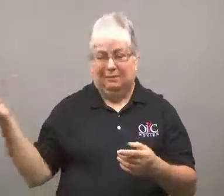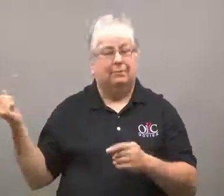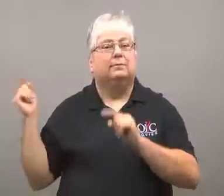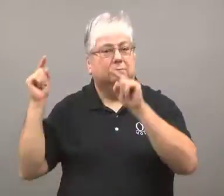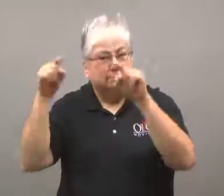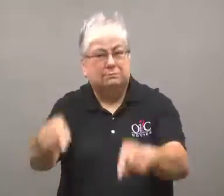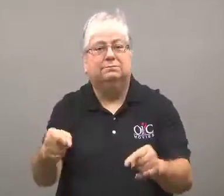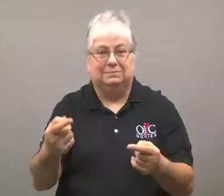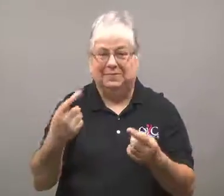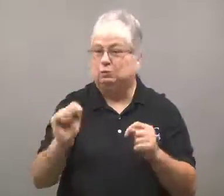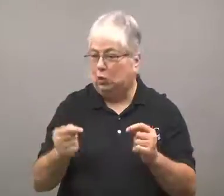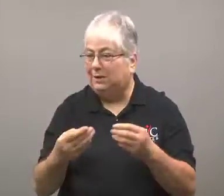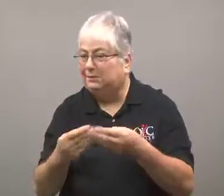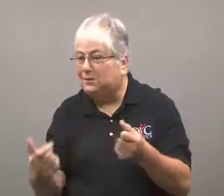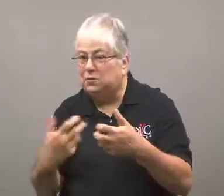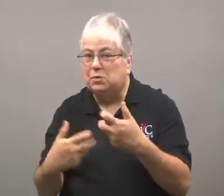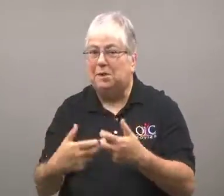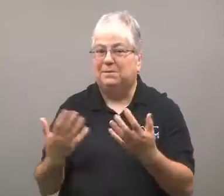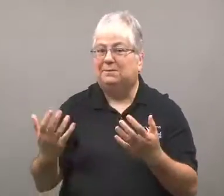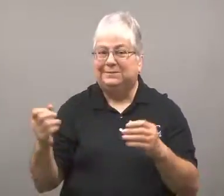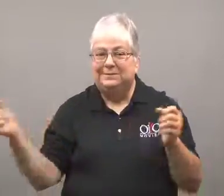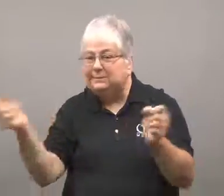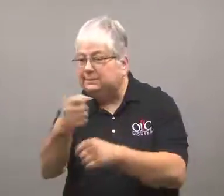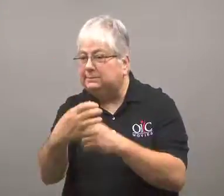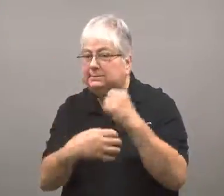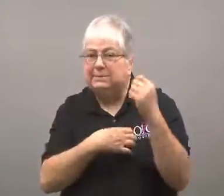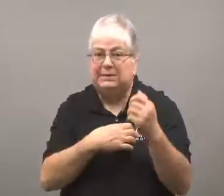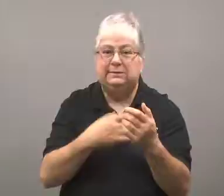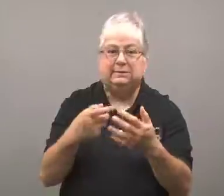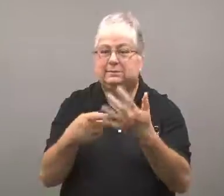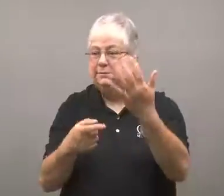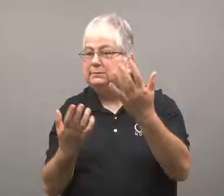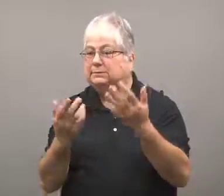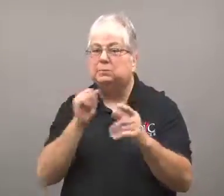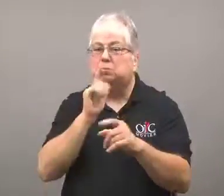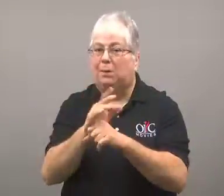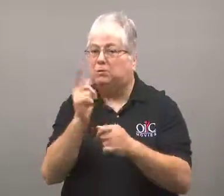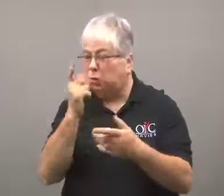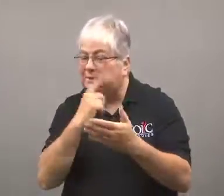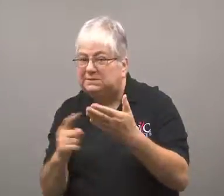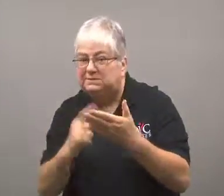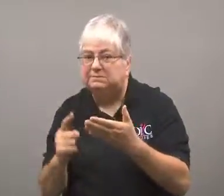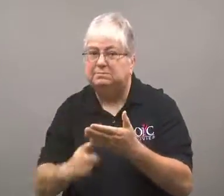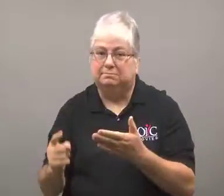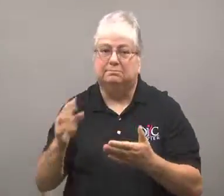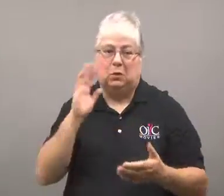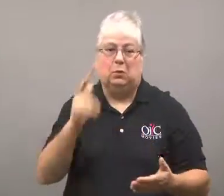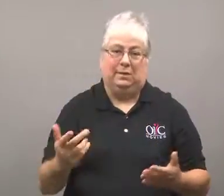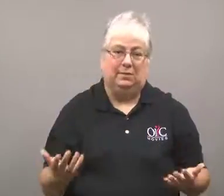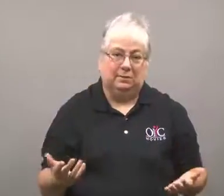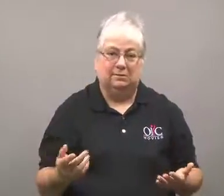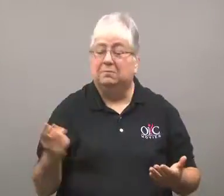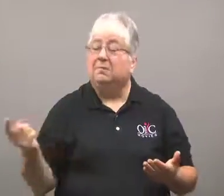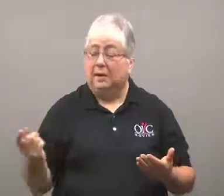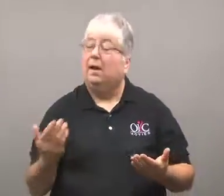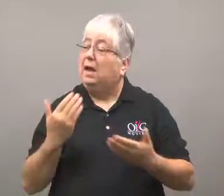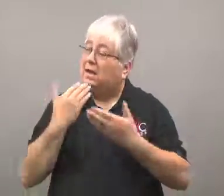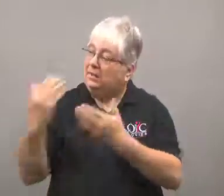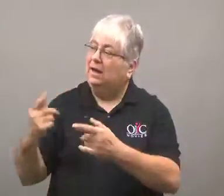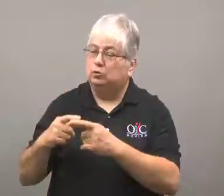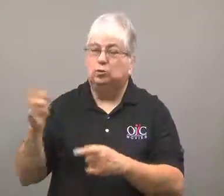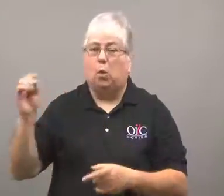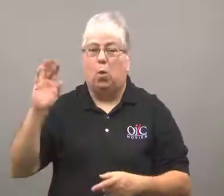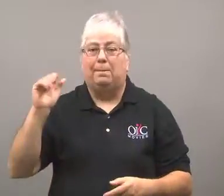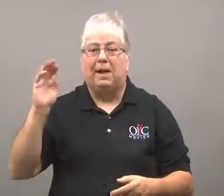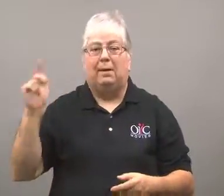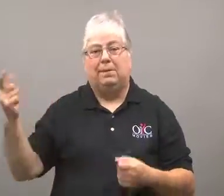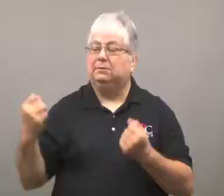he went there to quell issues and promised to investigate.